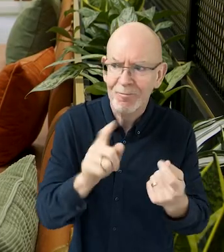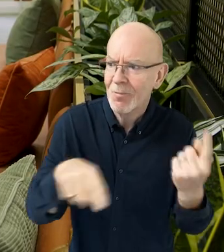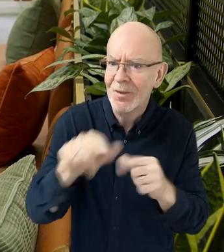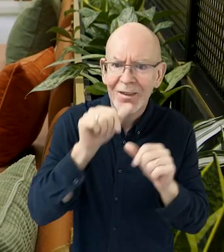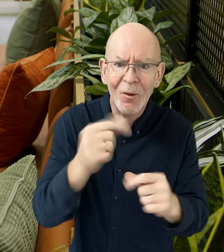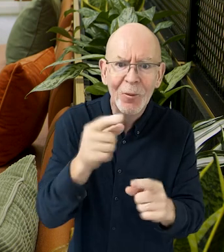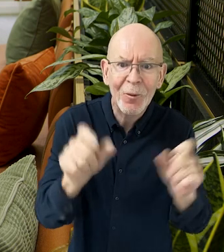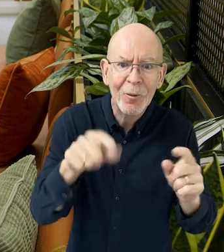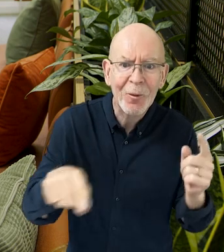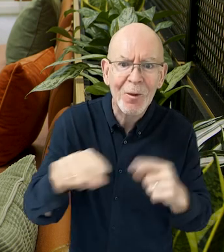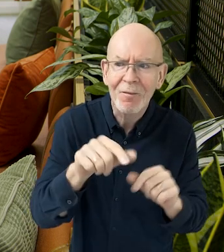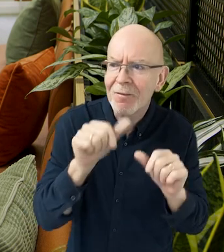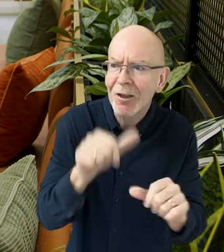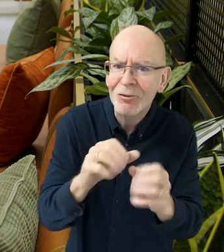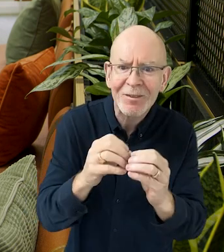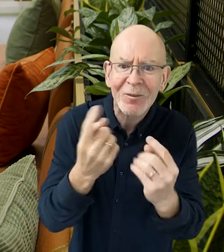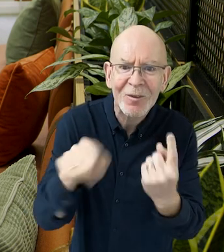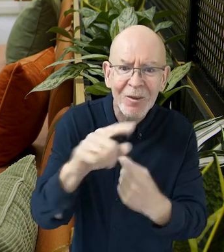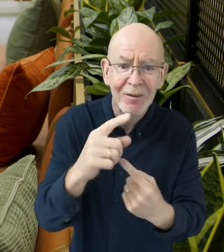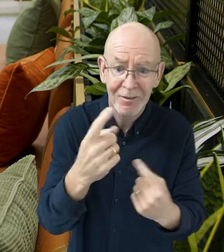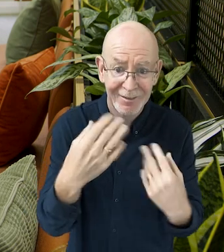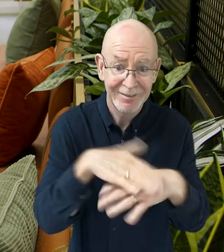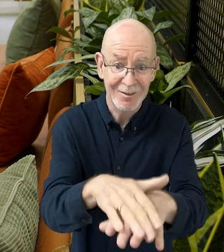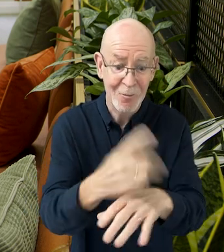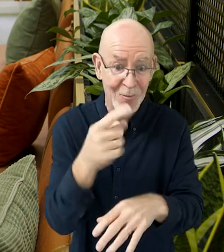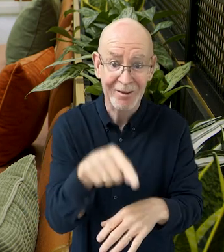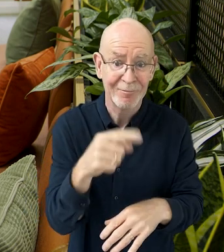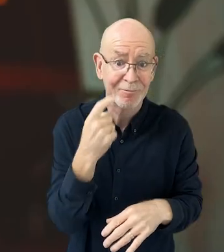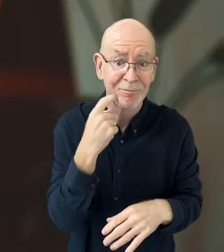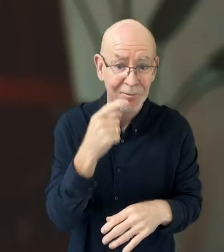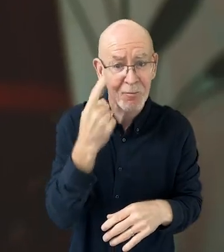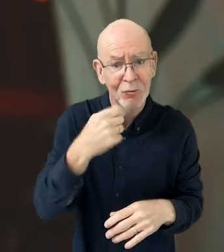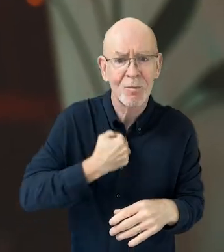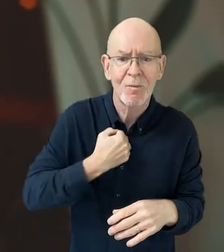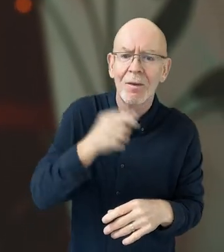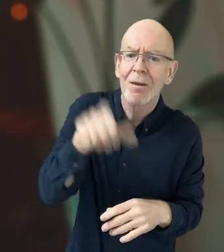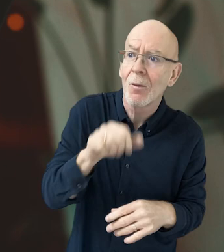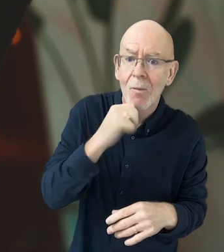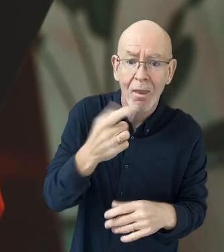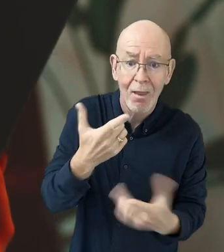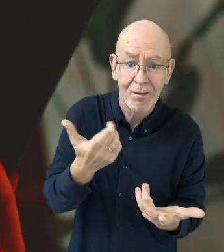all of the content from all your favourite content creators into one place, into one stream. We imagine our user journey will be